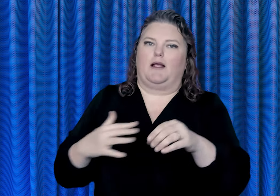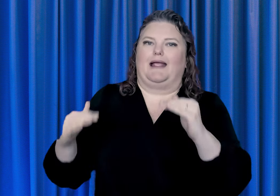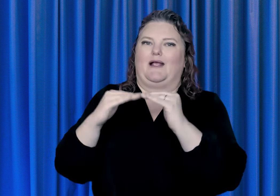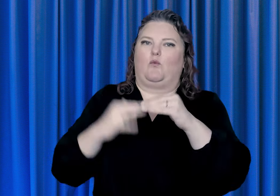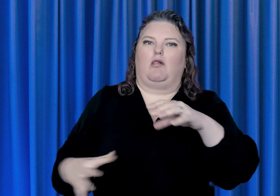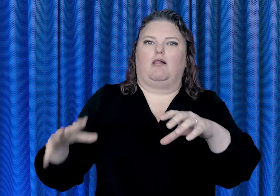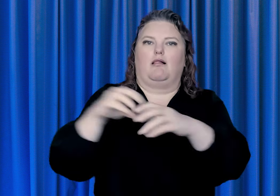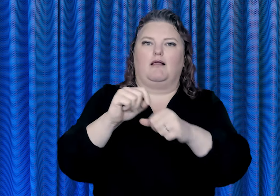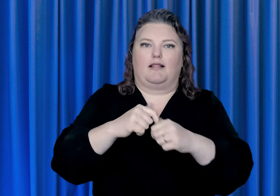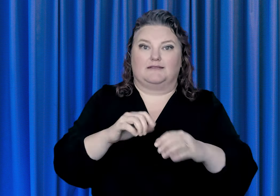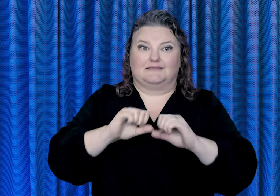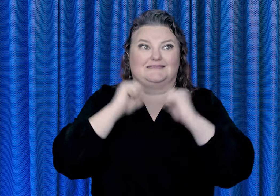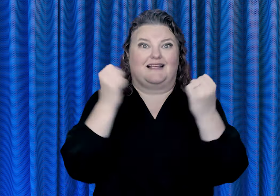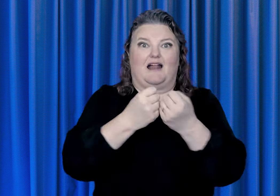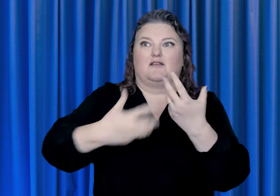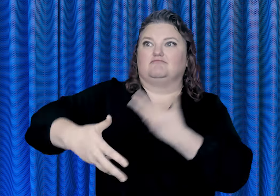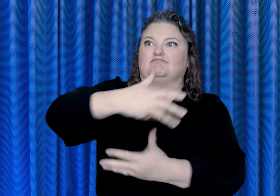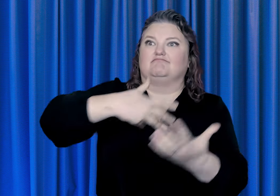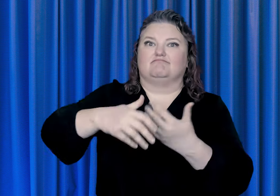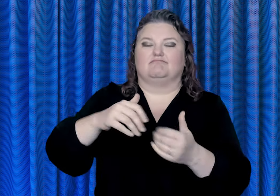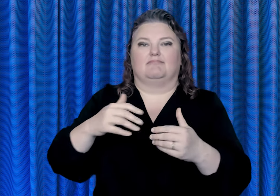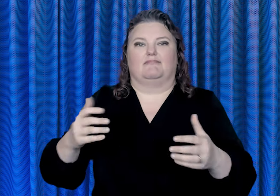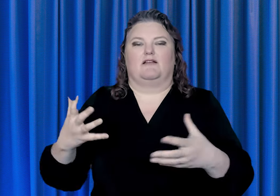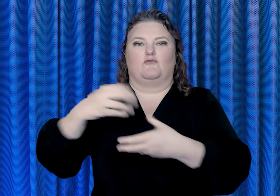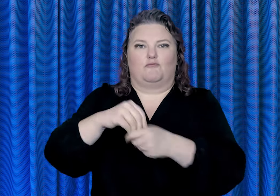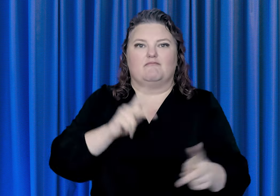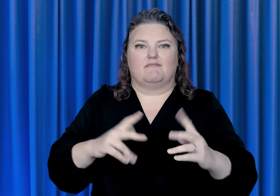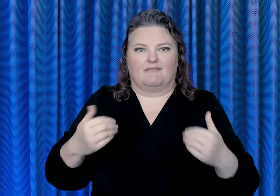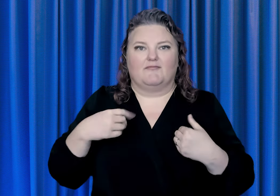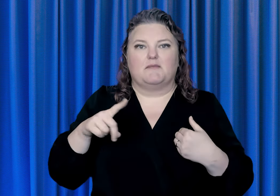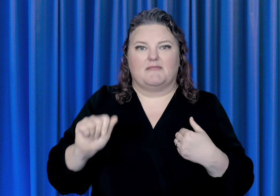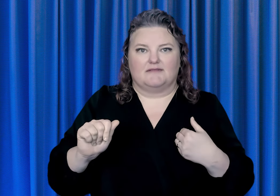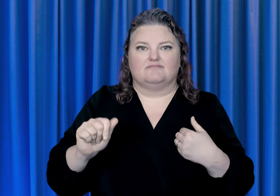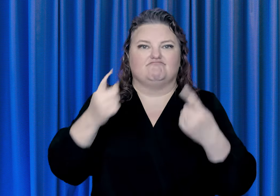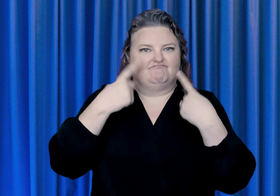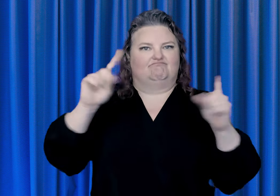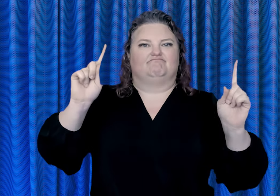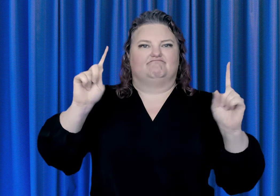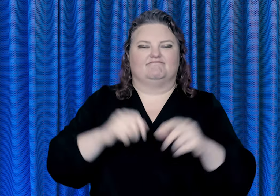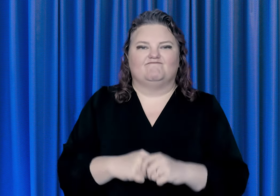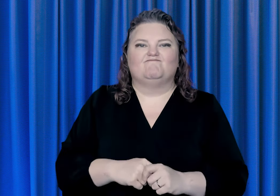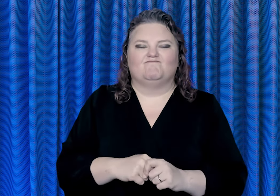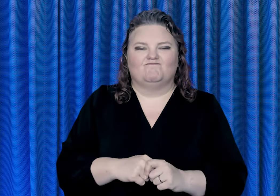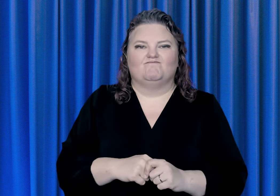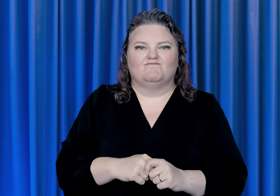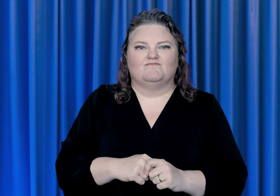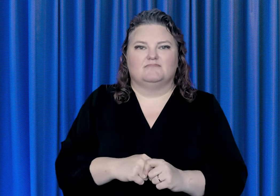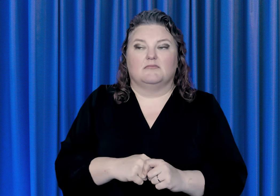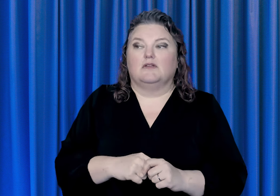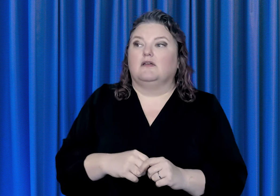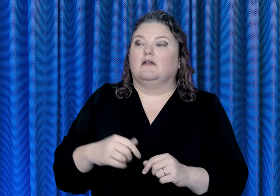in society for people with disabilities. I want to thank the many public servants